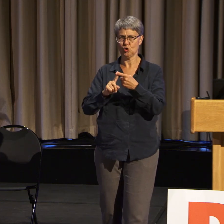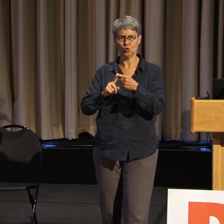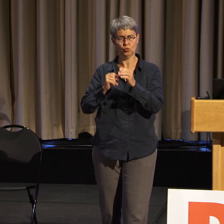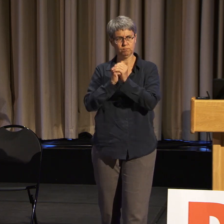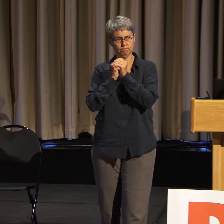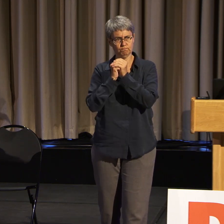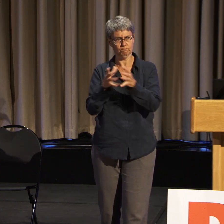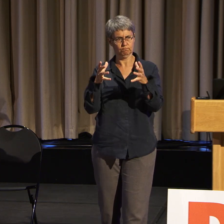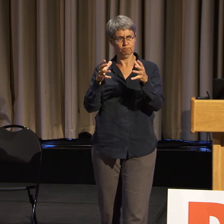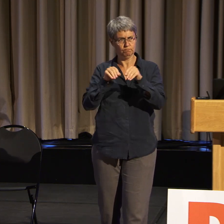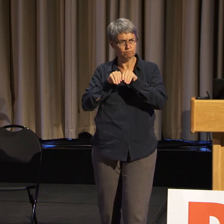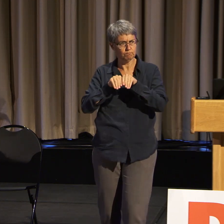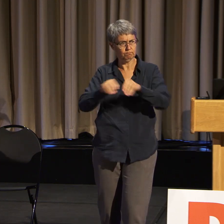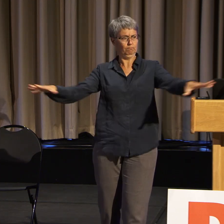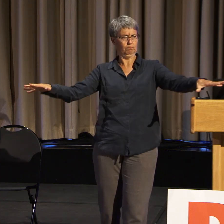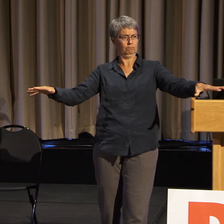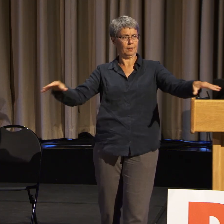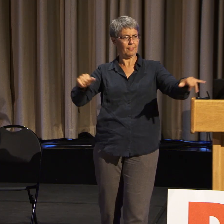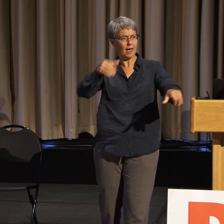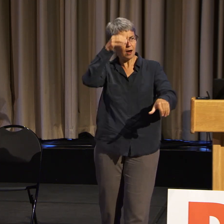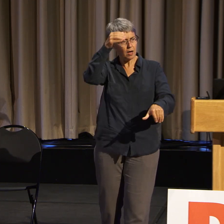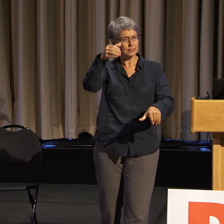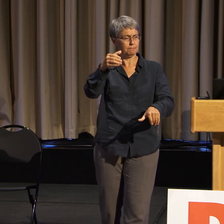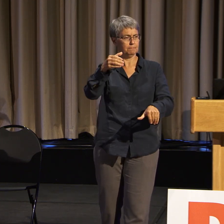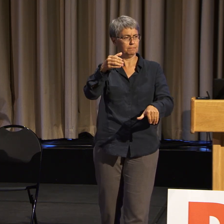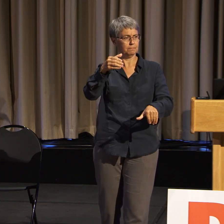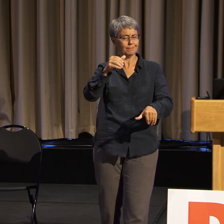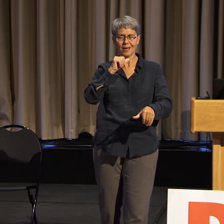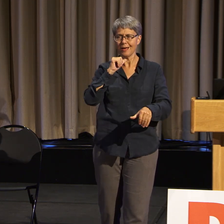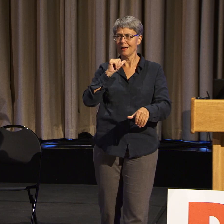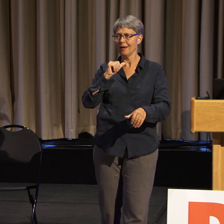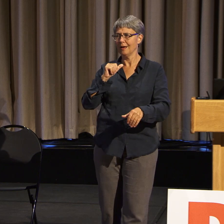The larger disability community is looking at us.